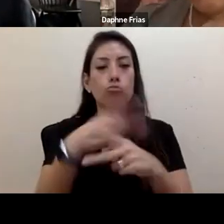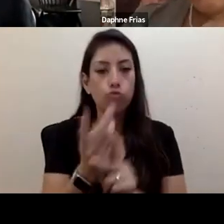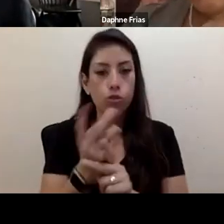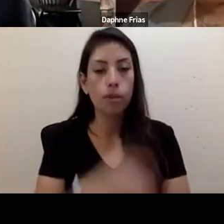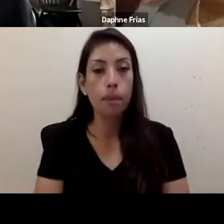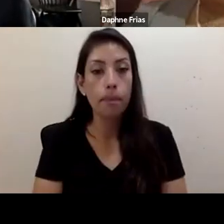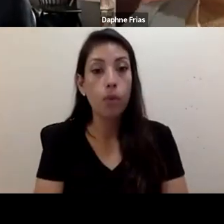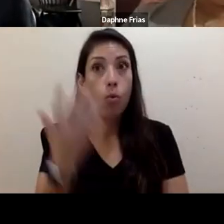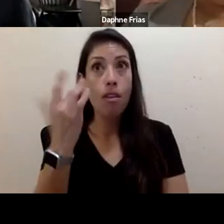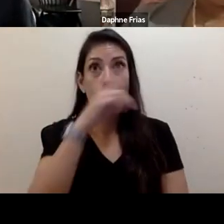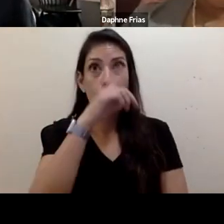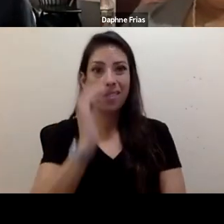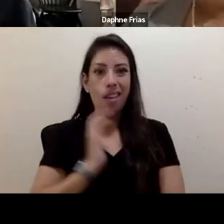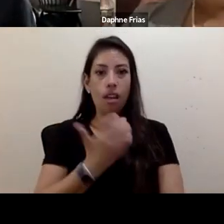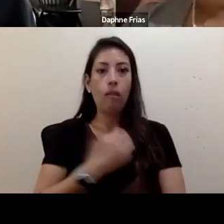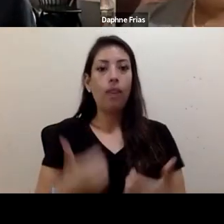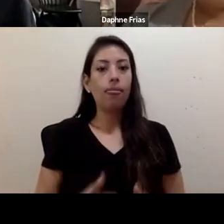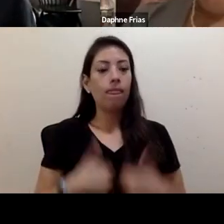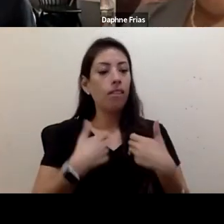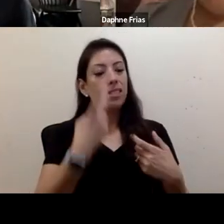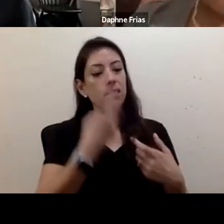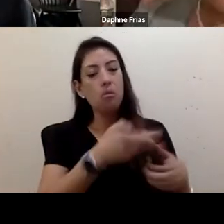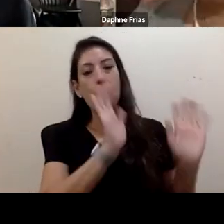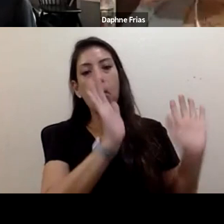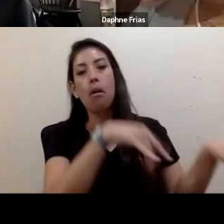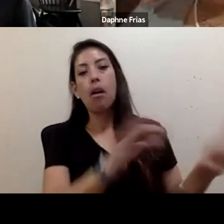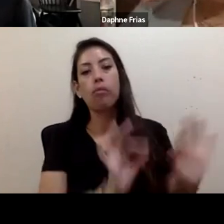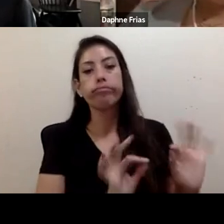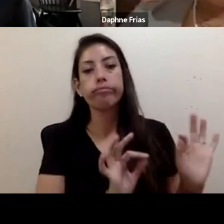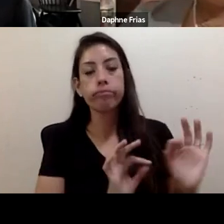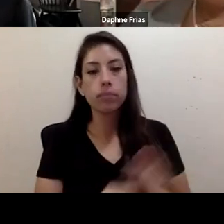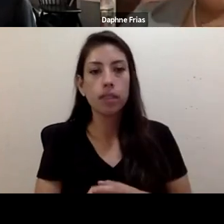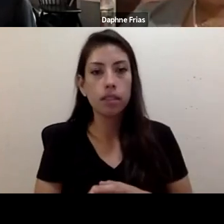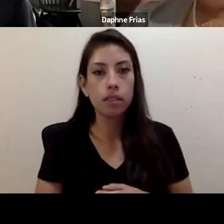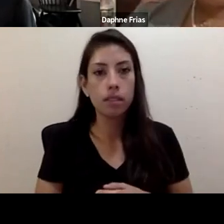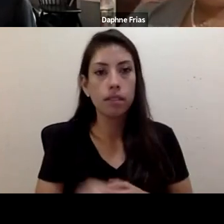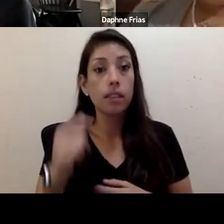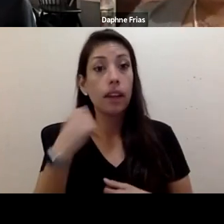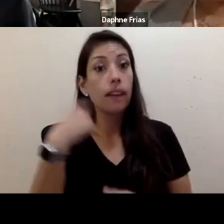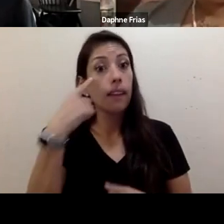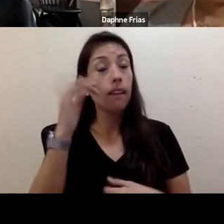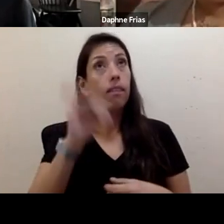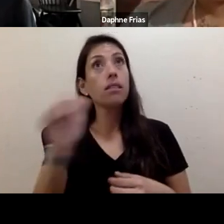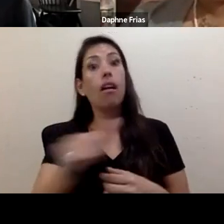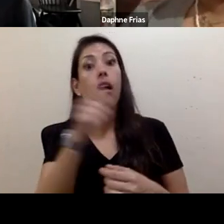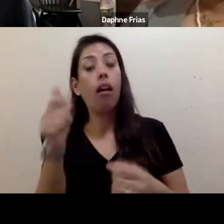because our lives are seen as disposable, and I think that's another key part of vulnerability;